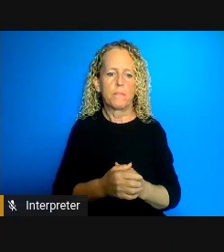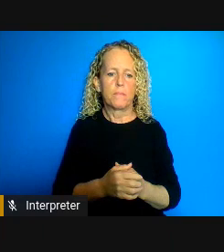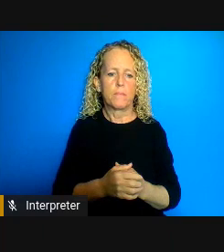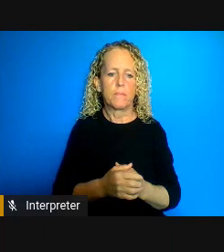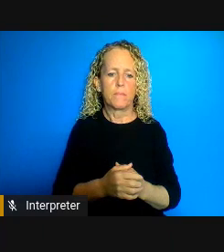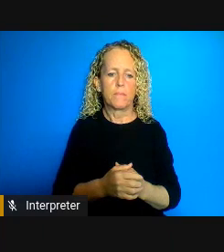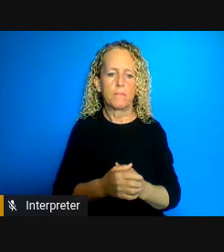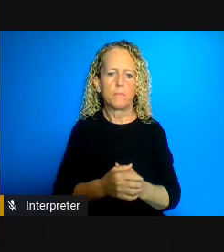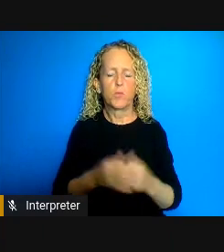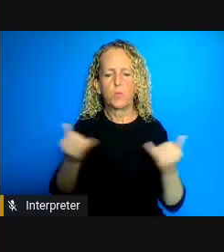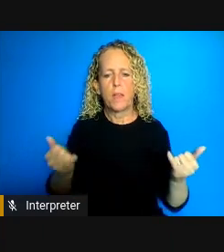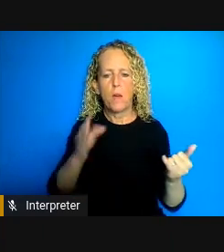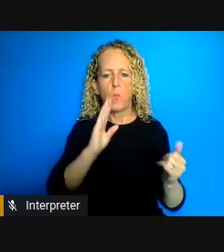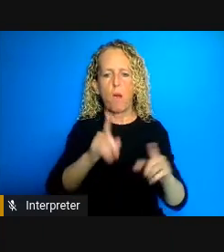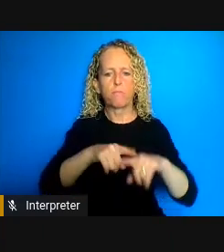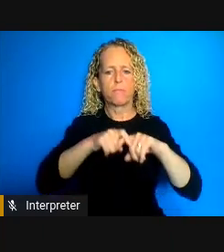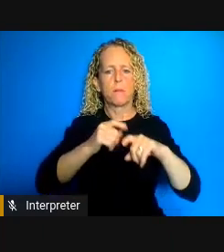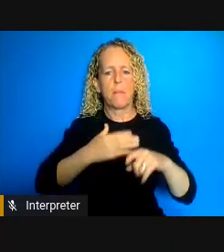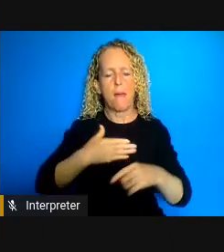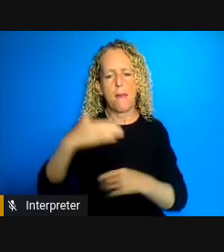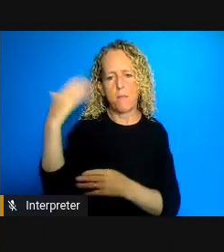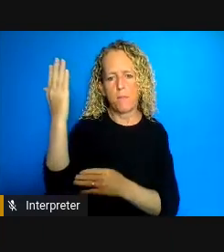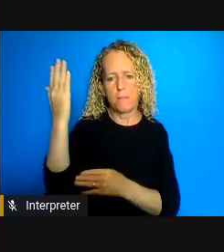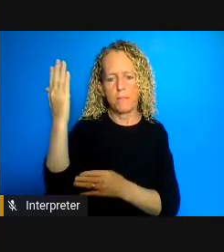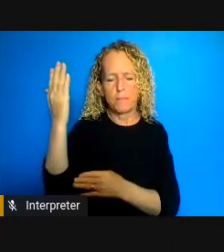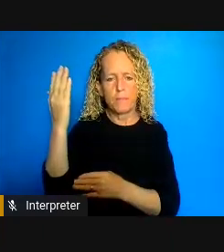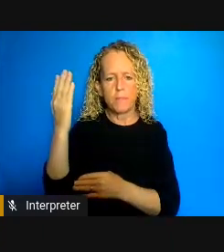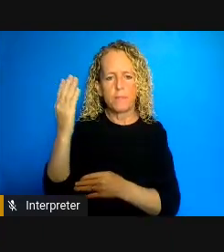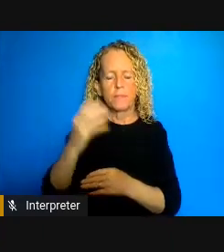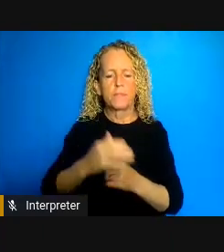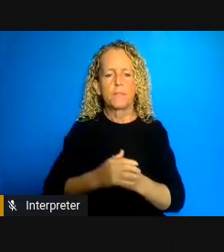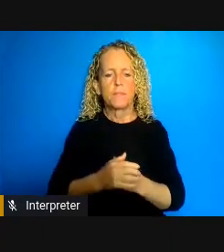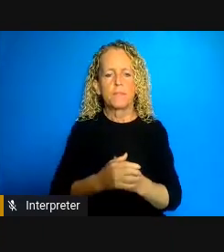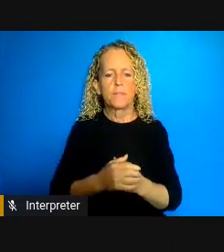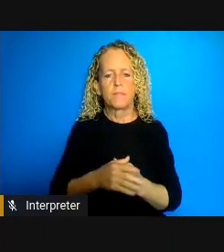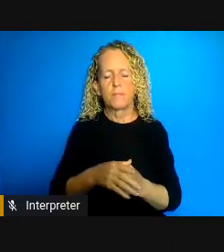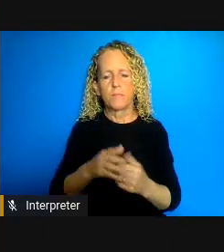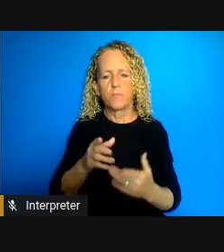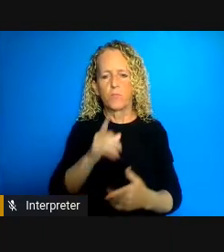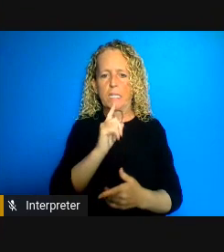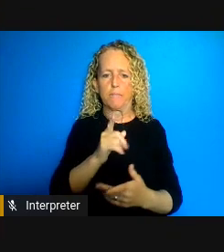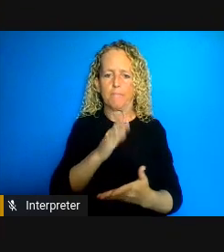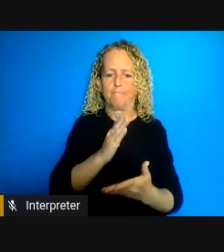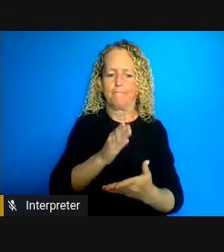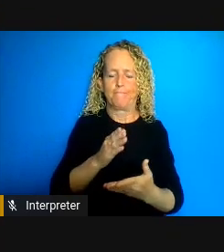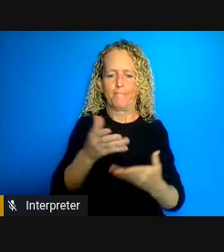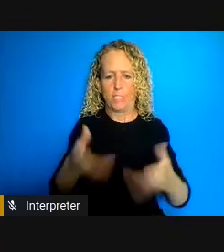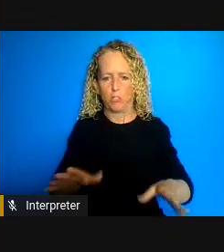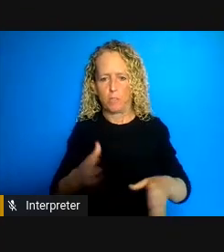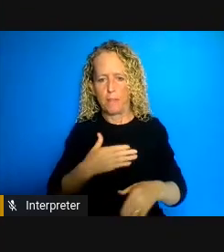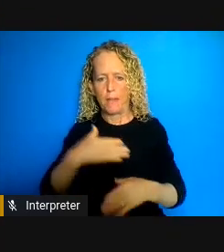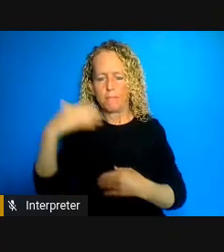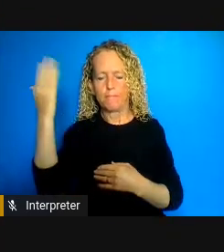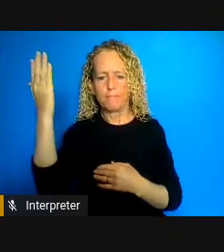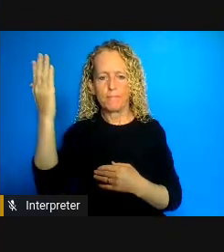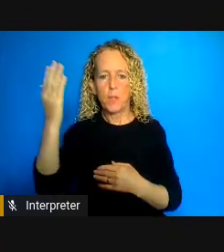but I just want you to to end on by saying that you know we really see these